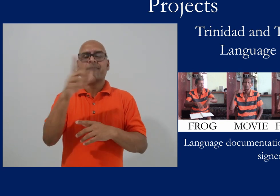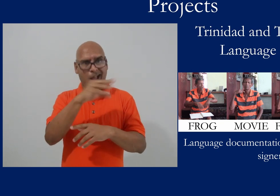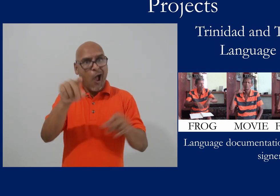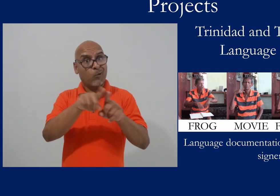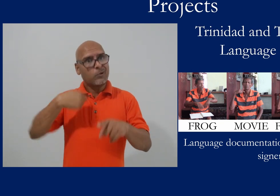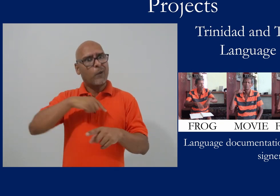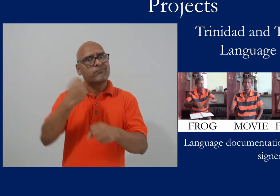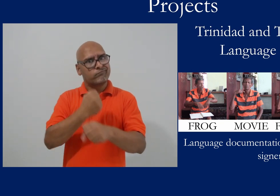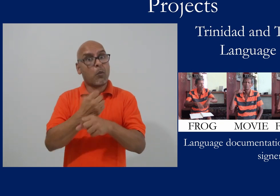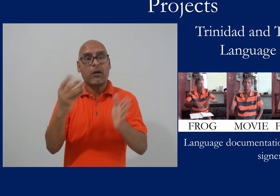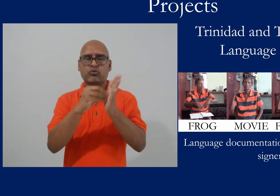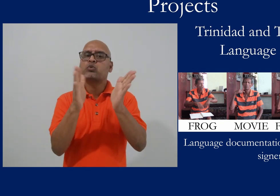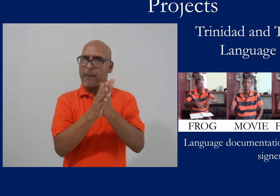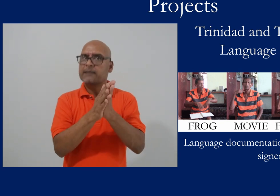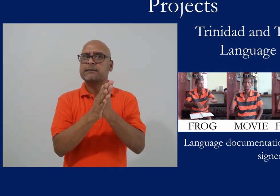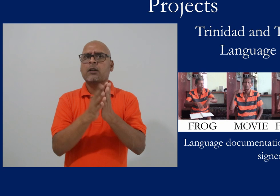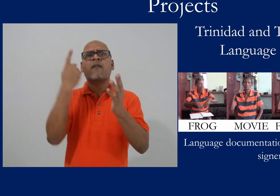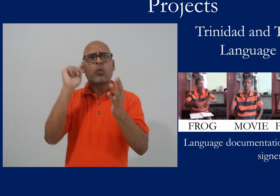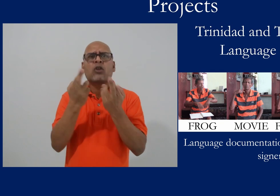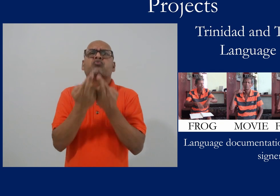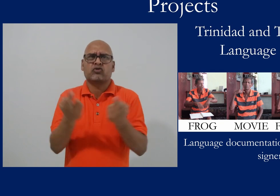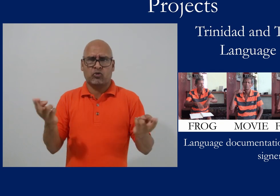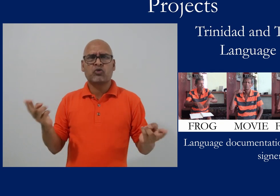TTSL is very important for older people. It's important that we document it and create